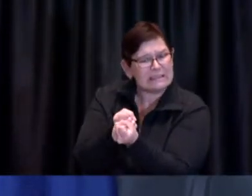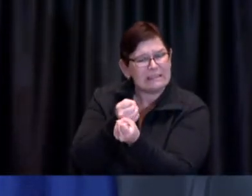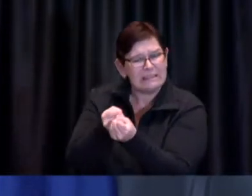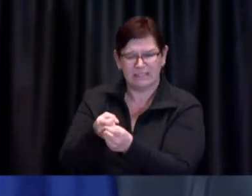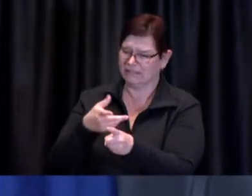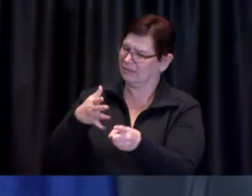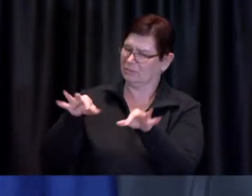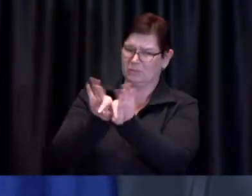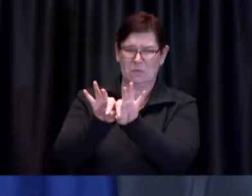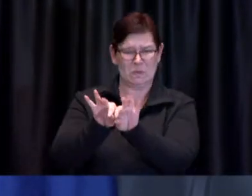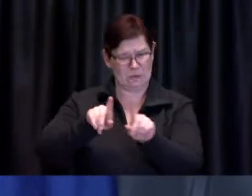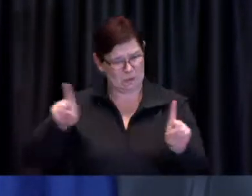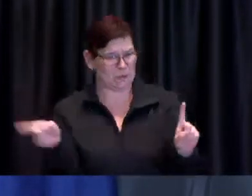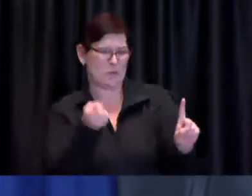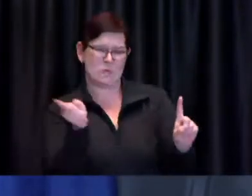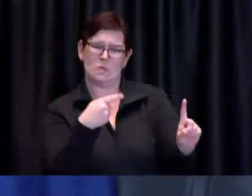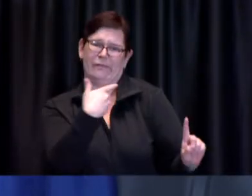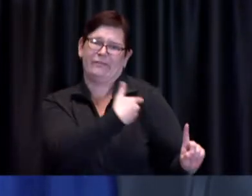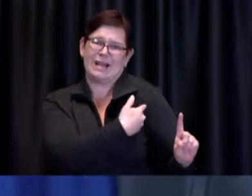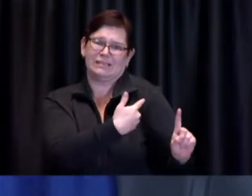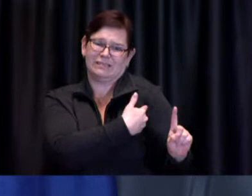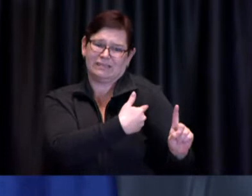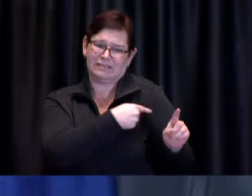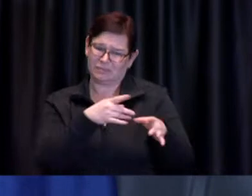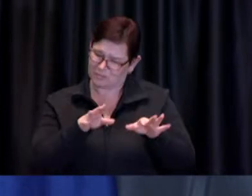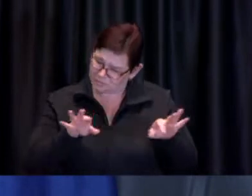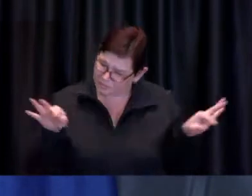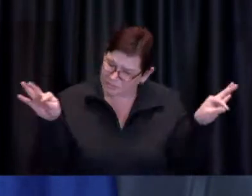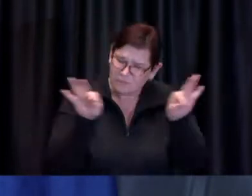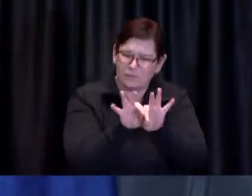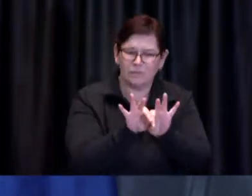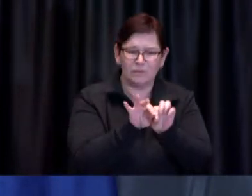We want people across the city to get vaccinated as soon as possible.